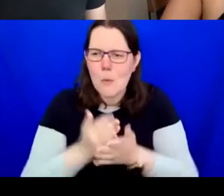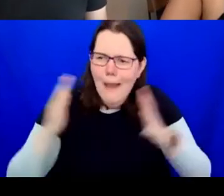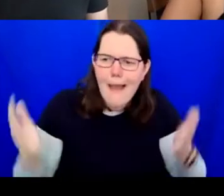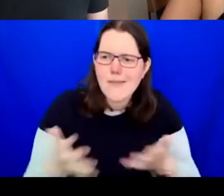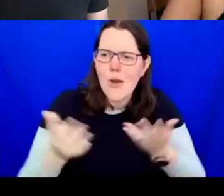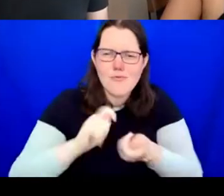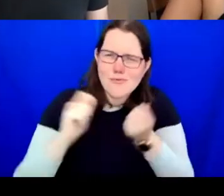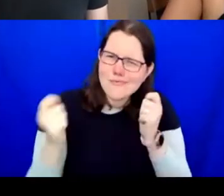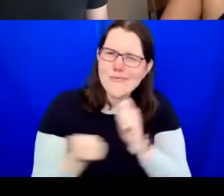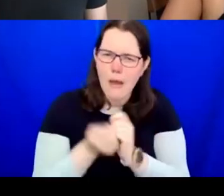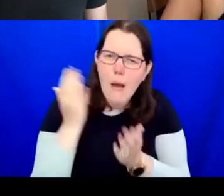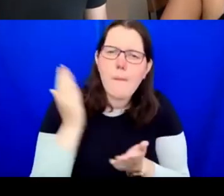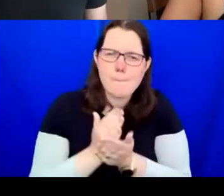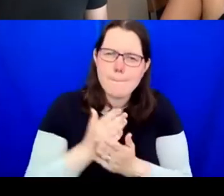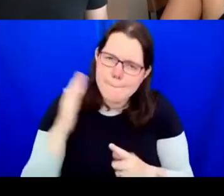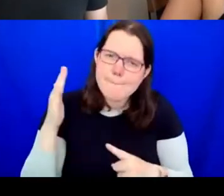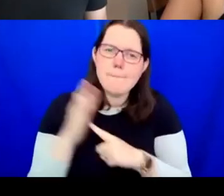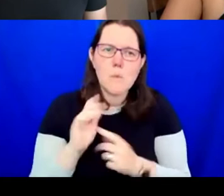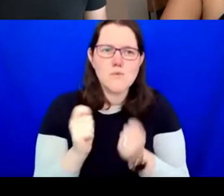we have Deborah Kermode from MAC. DEBBIE: